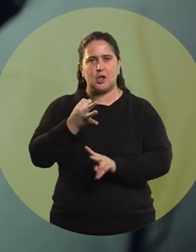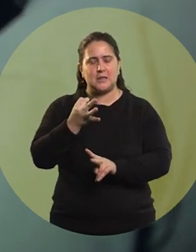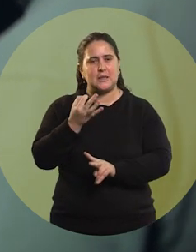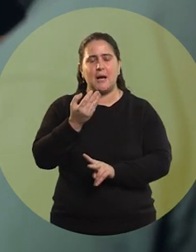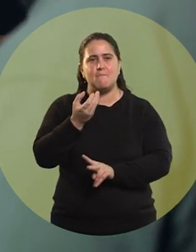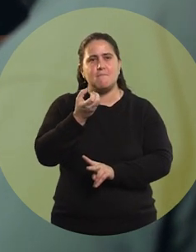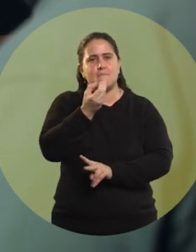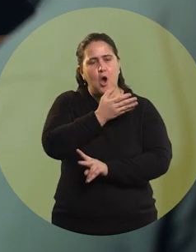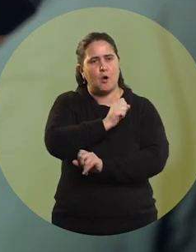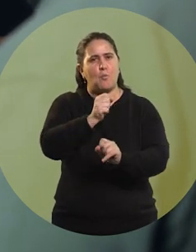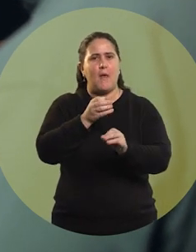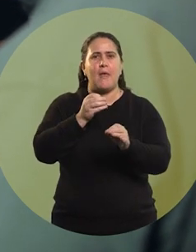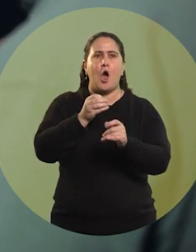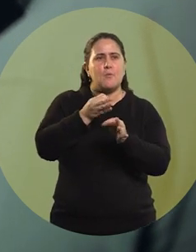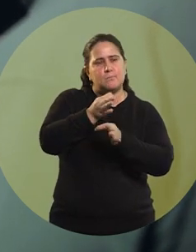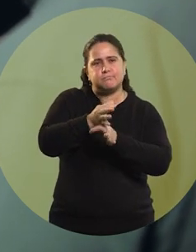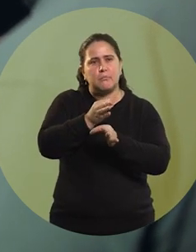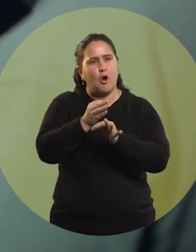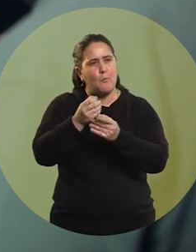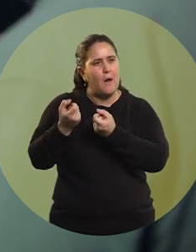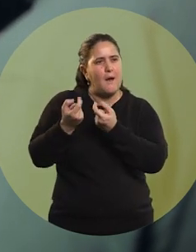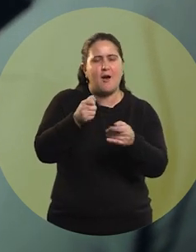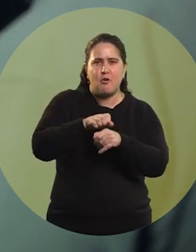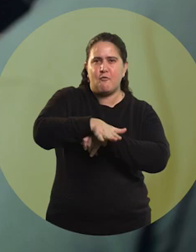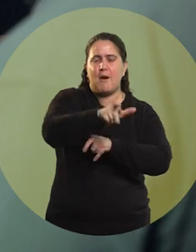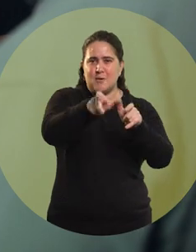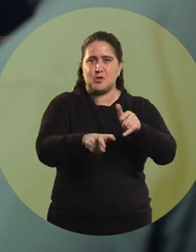it is one of the best ways to reach people, through real stories